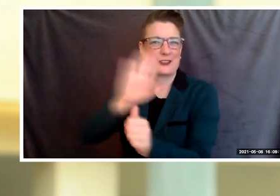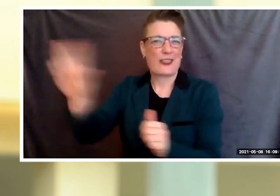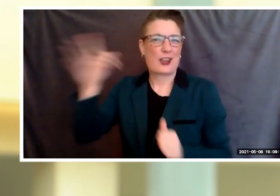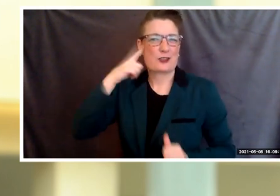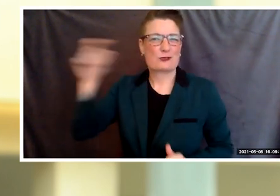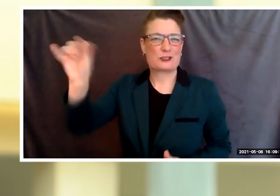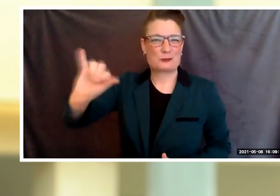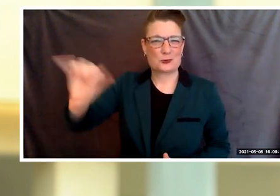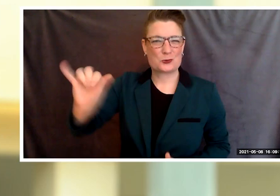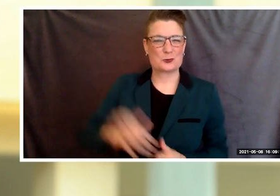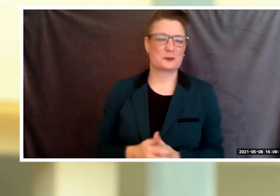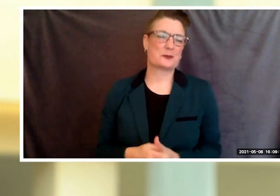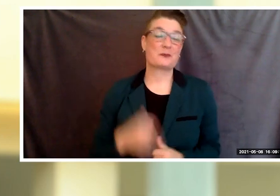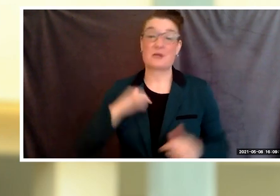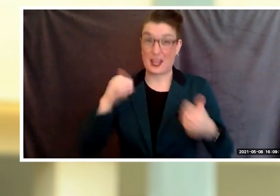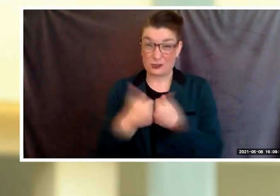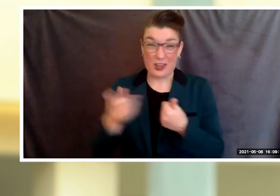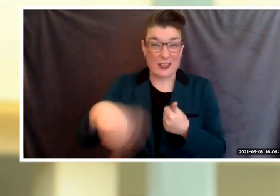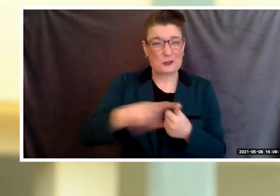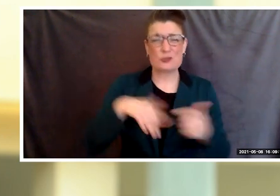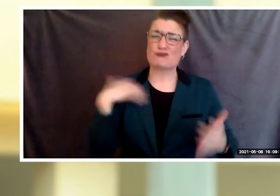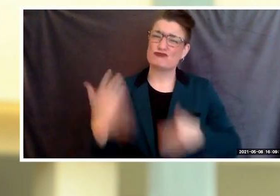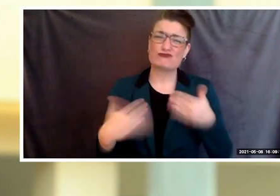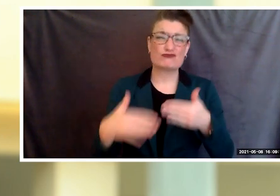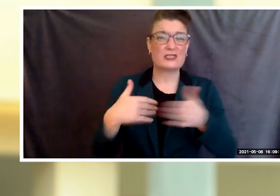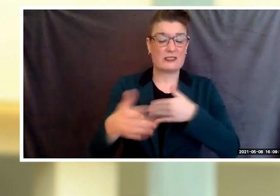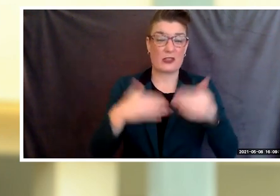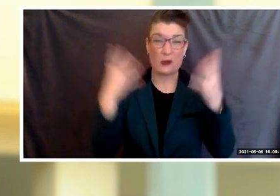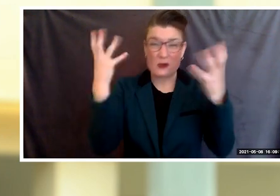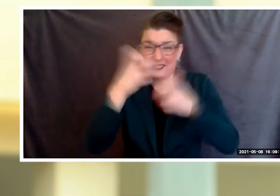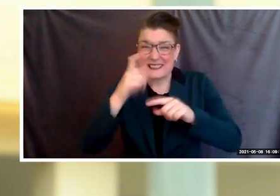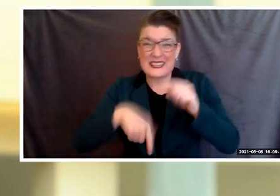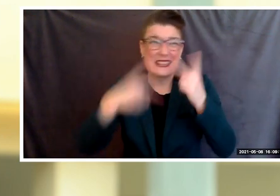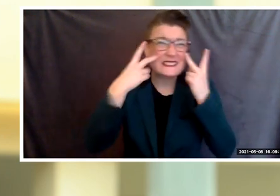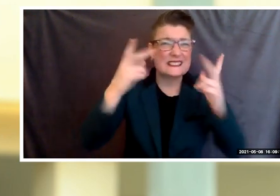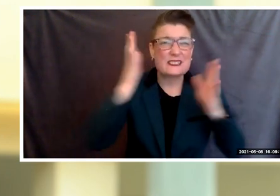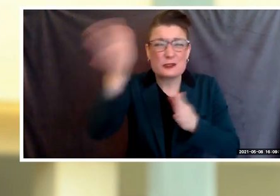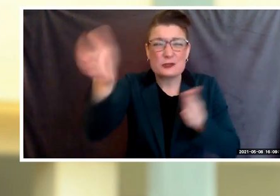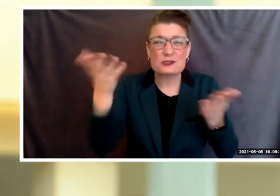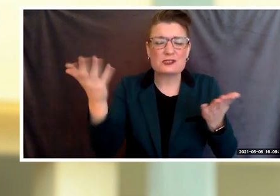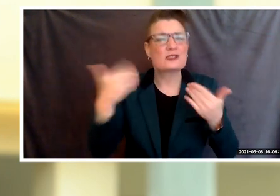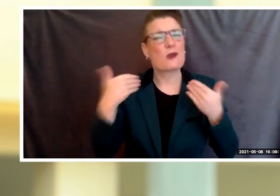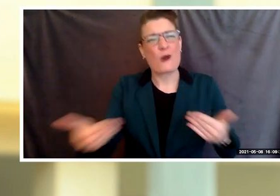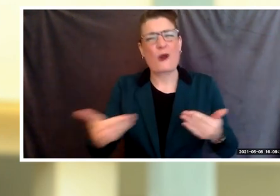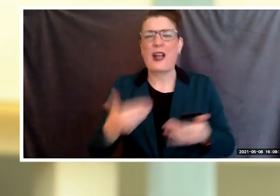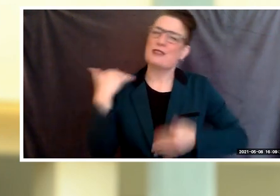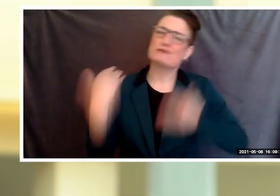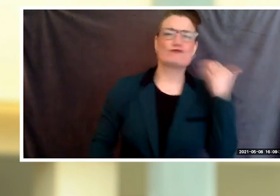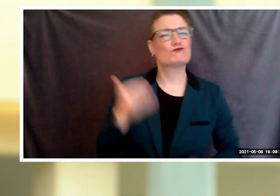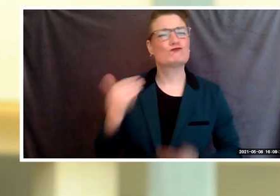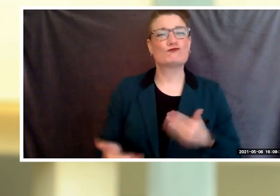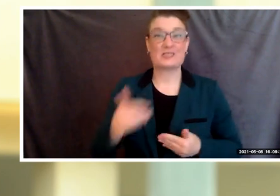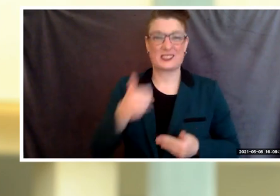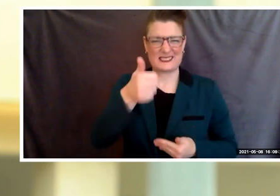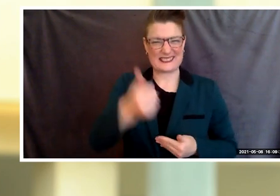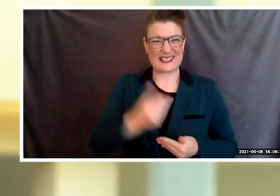and unknown the world and become the torch of hope, that lights the way for your family, friends, and community.